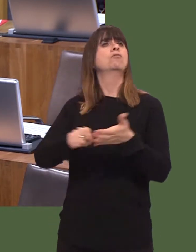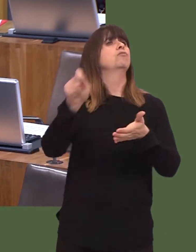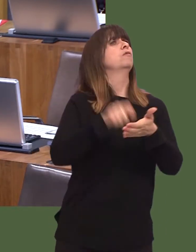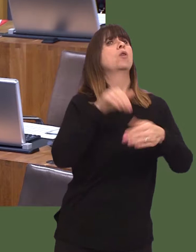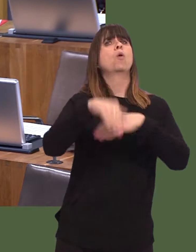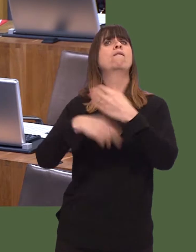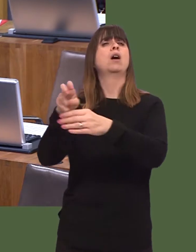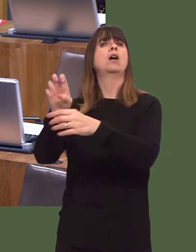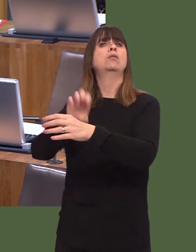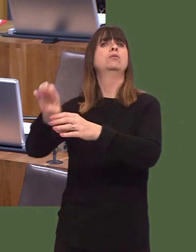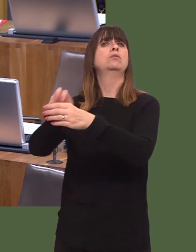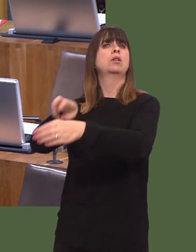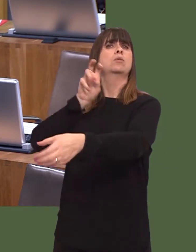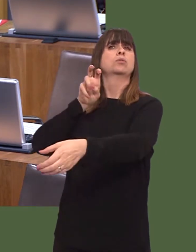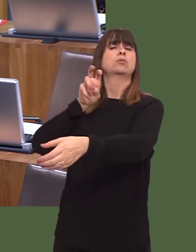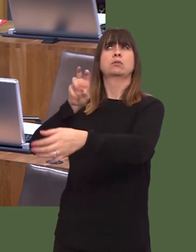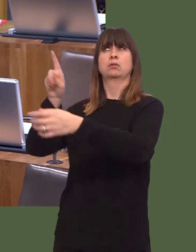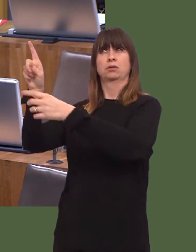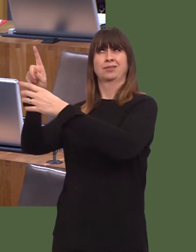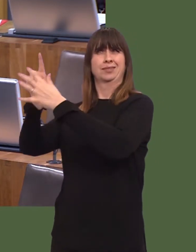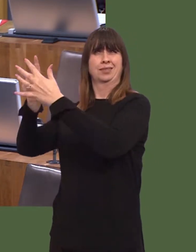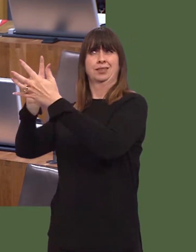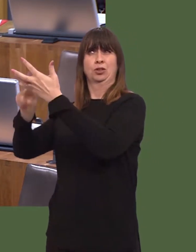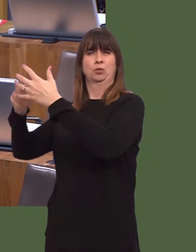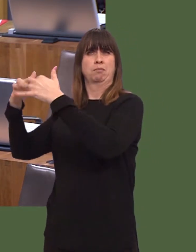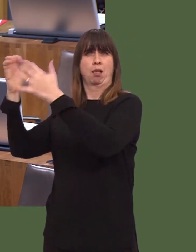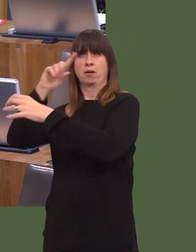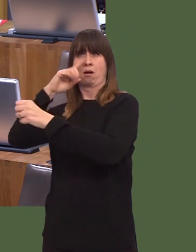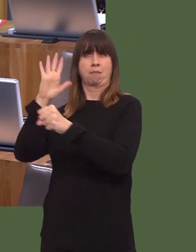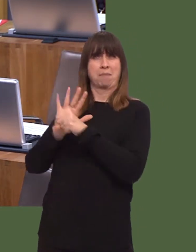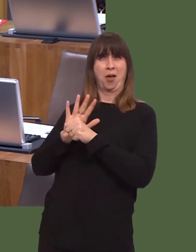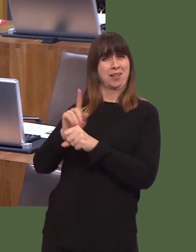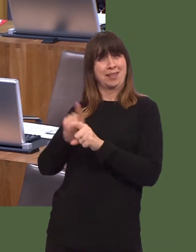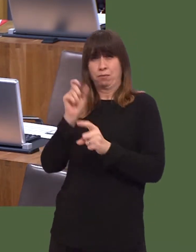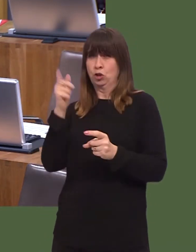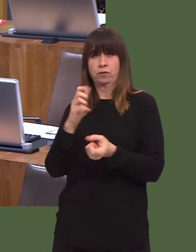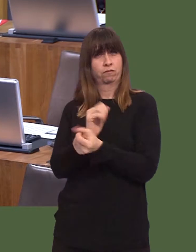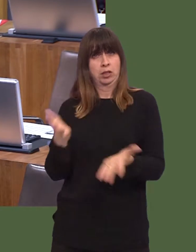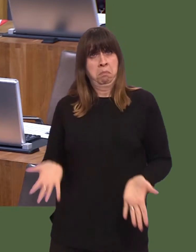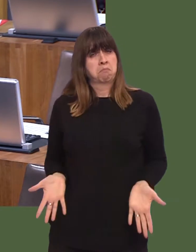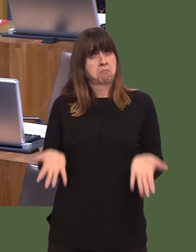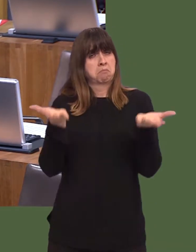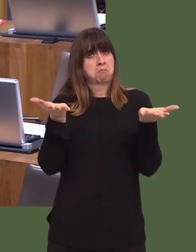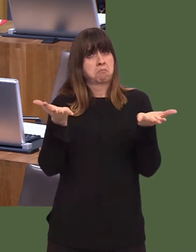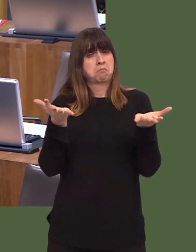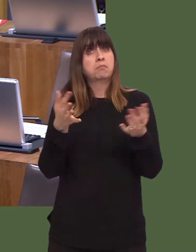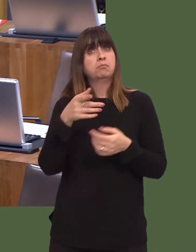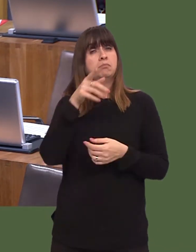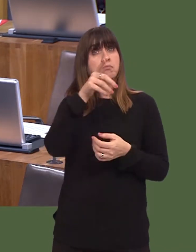a referendum on Brexit. I think itís right that if the Scottish Parliament supports a referendum and looks for a particular